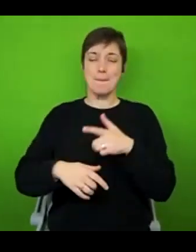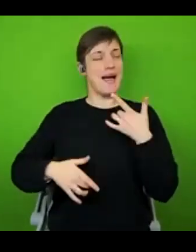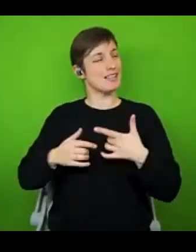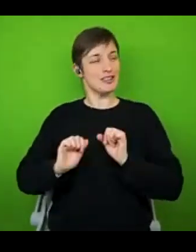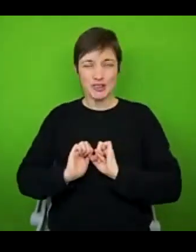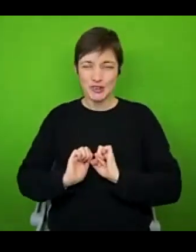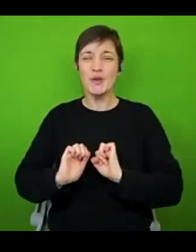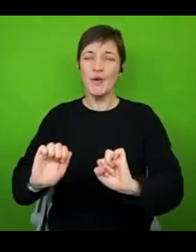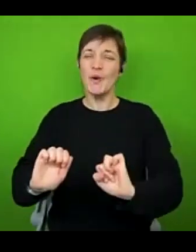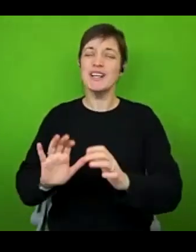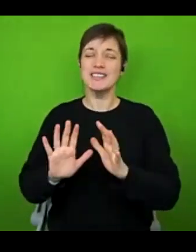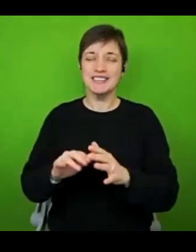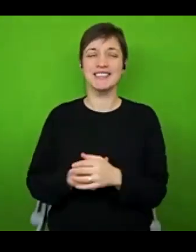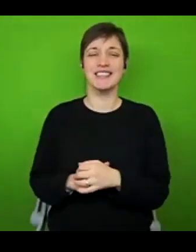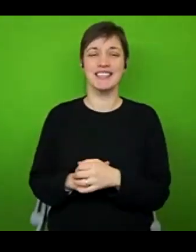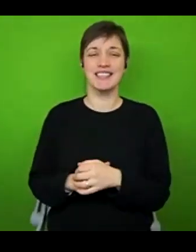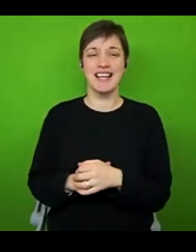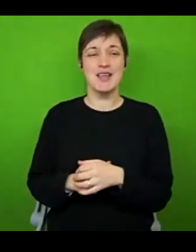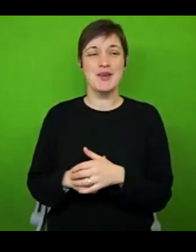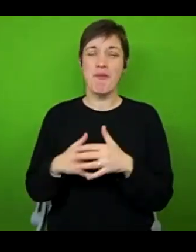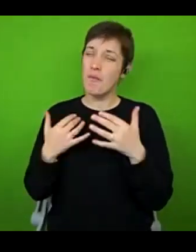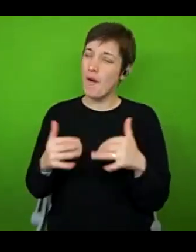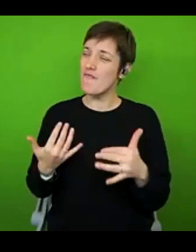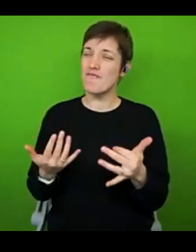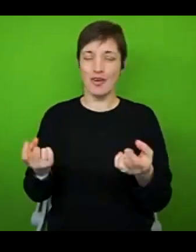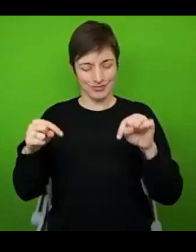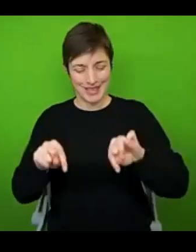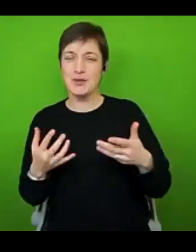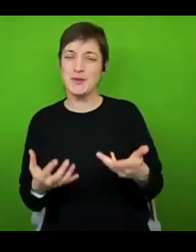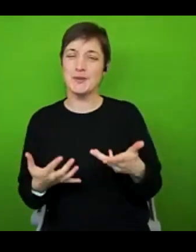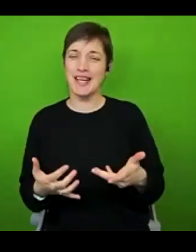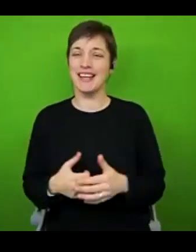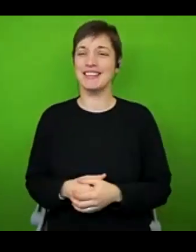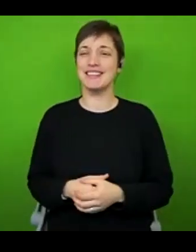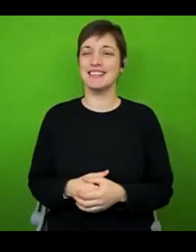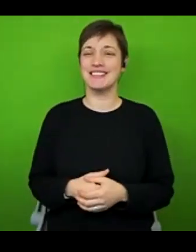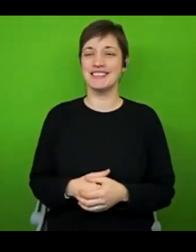chronic illness. So it's been really wonderful to have you here today, I really hope that at least something I've shared has been